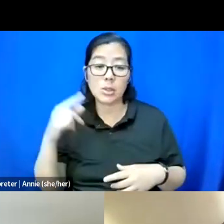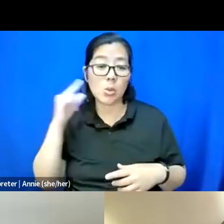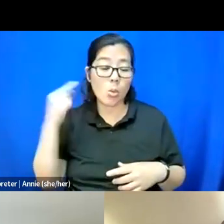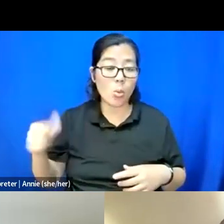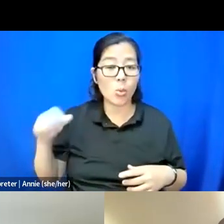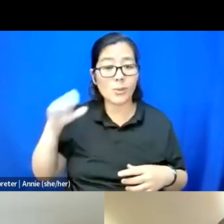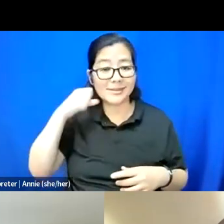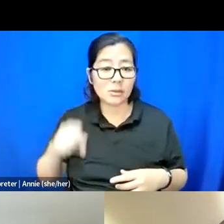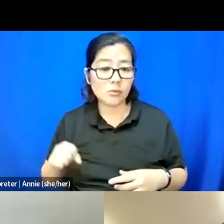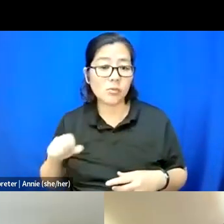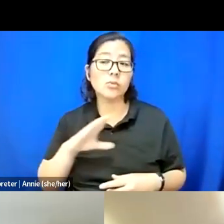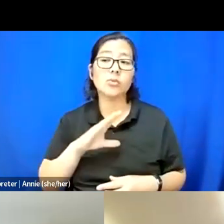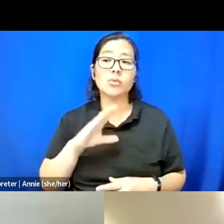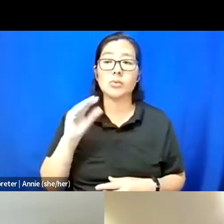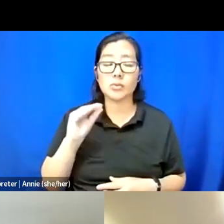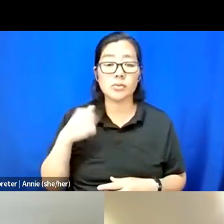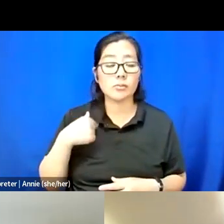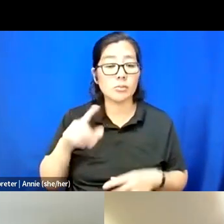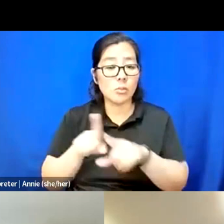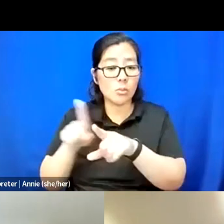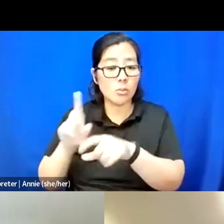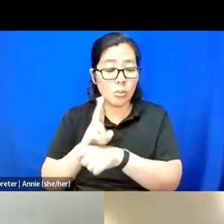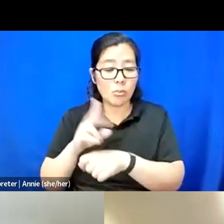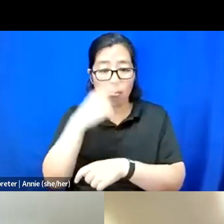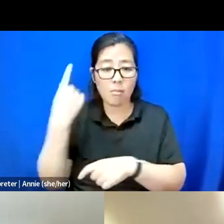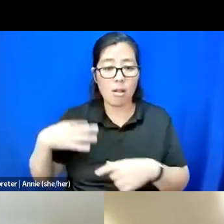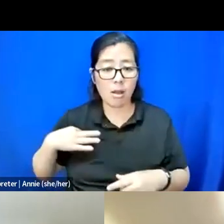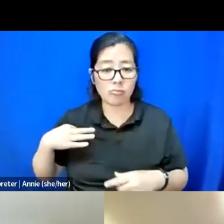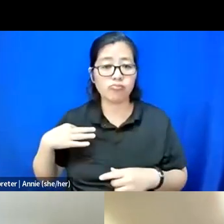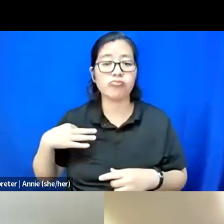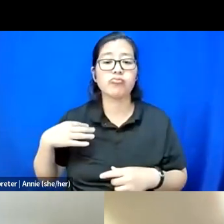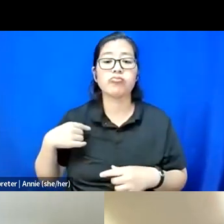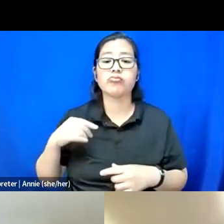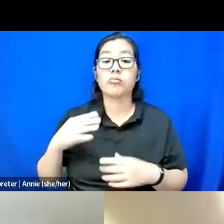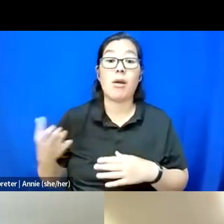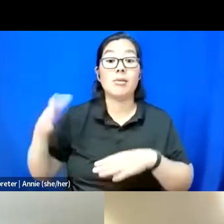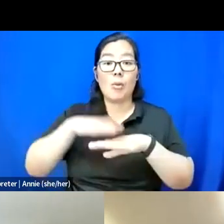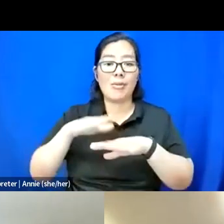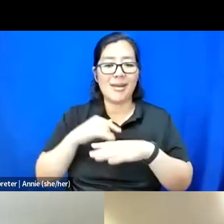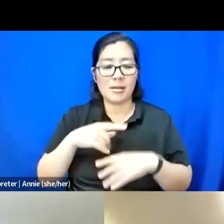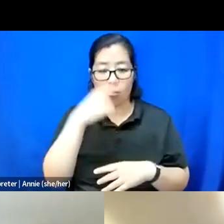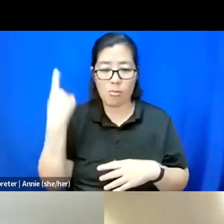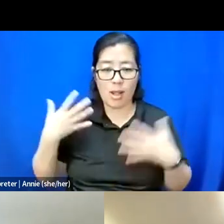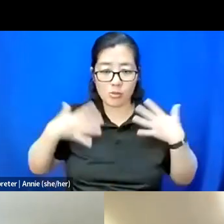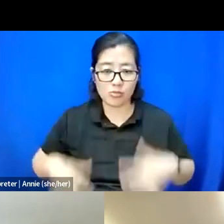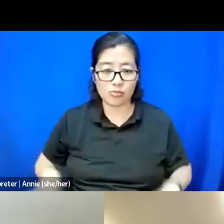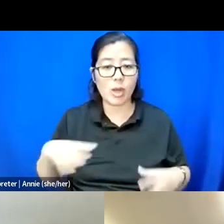I'm also wearing a black top. And on top of that black top is a black dress with frillies at the top.